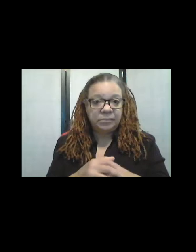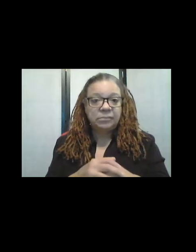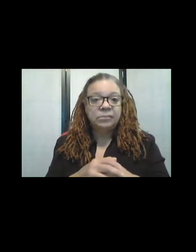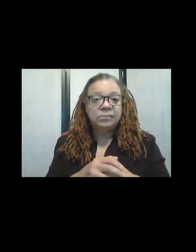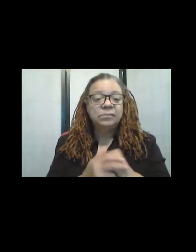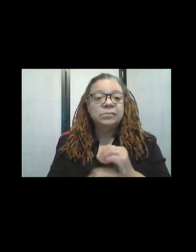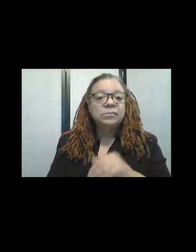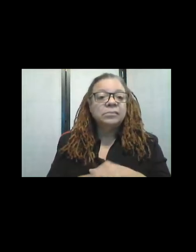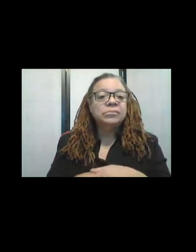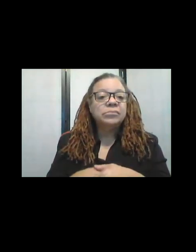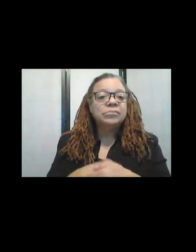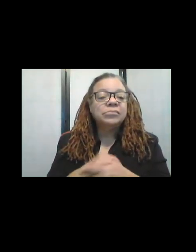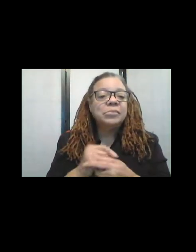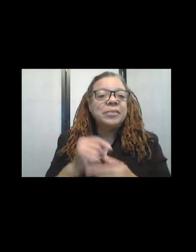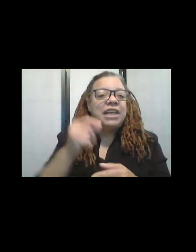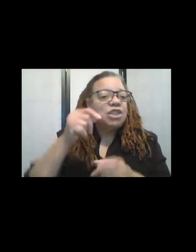It's extremely sharp, um,